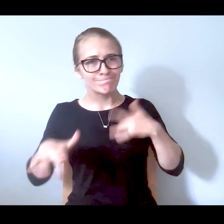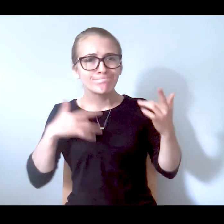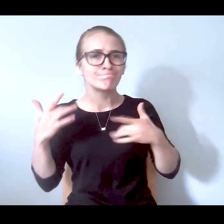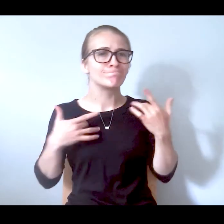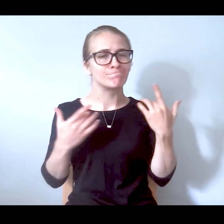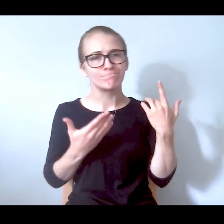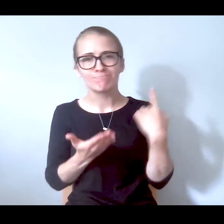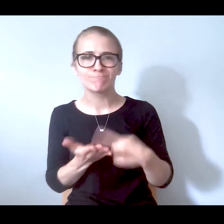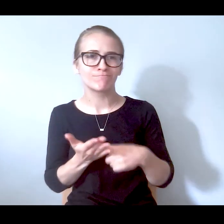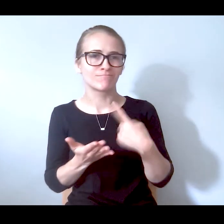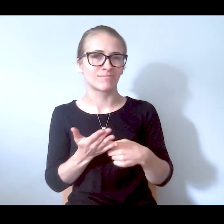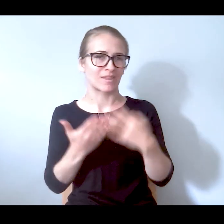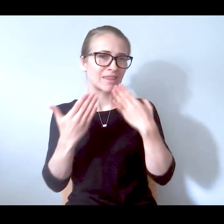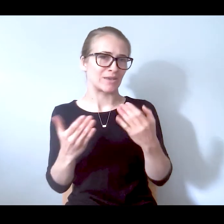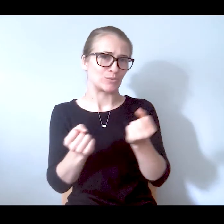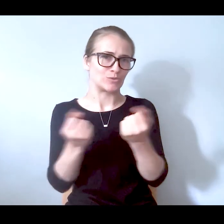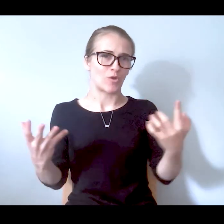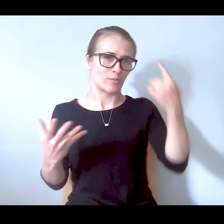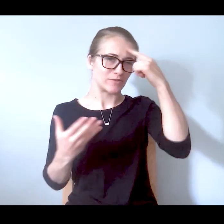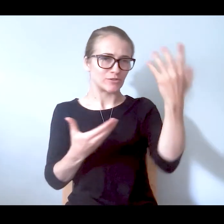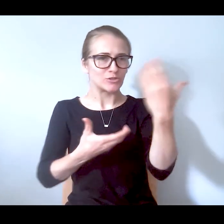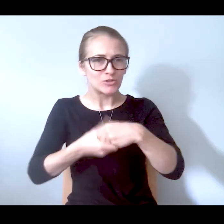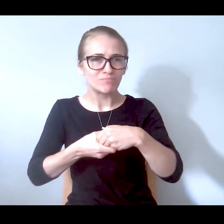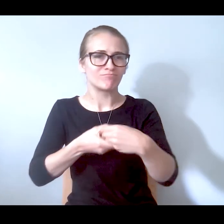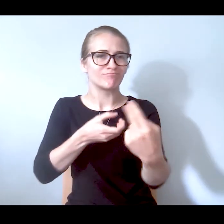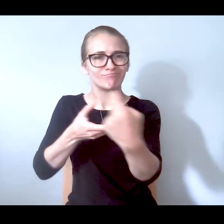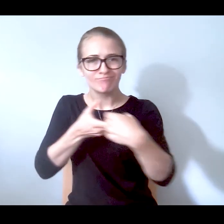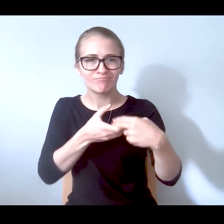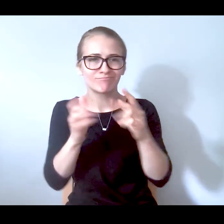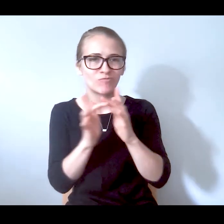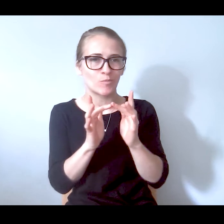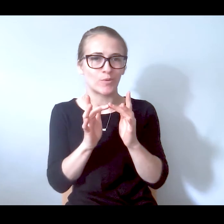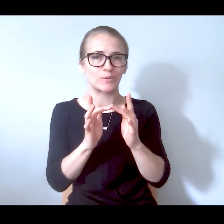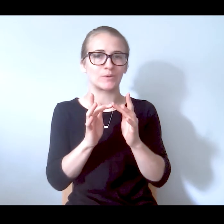Thank you all for joining us remotely. Kimberly and